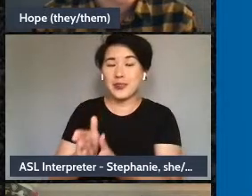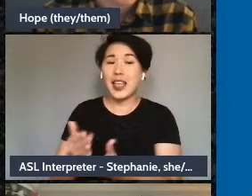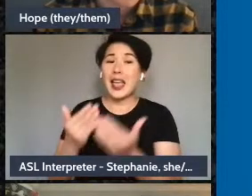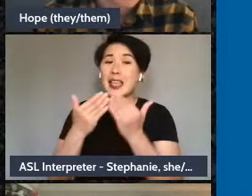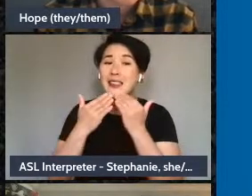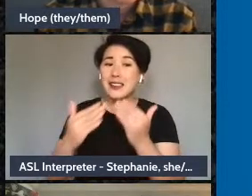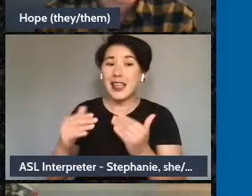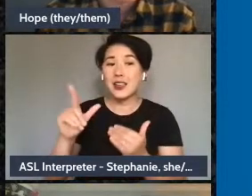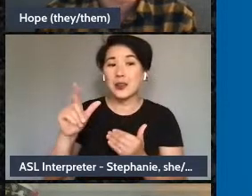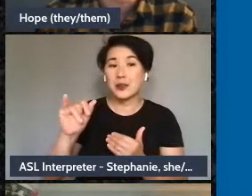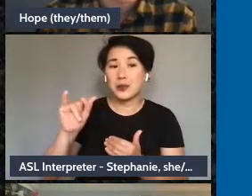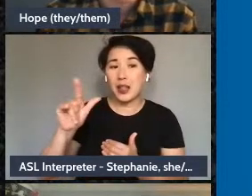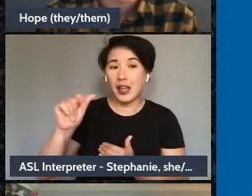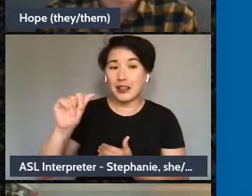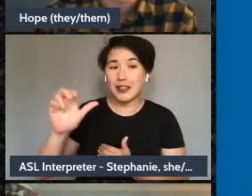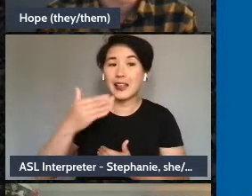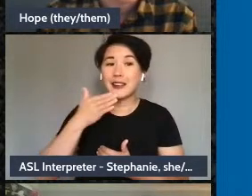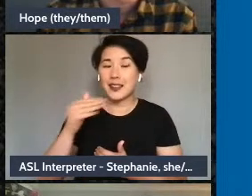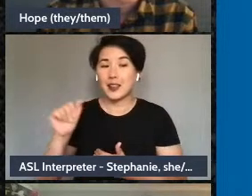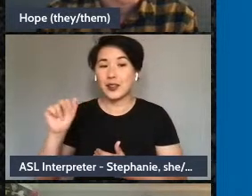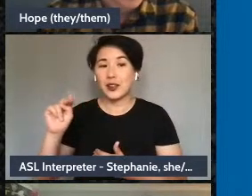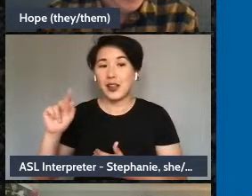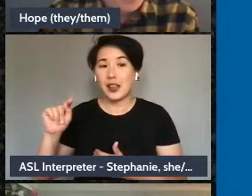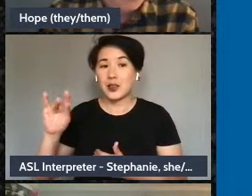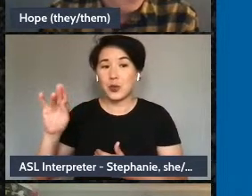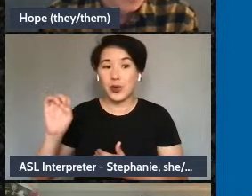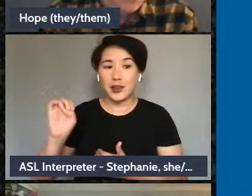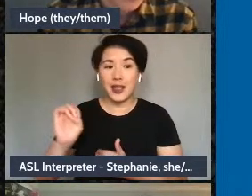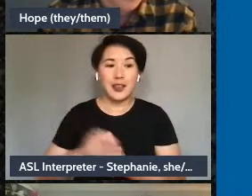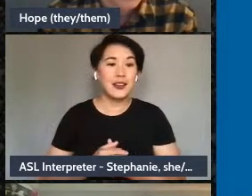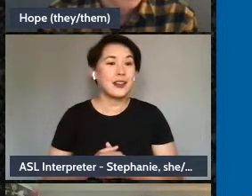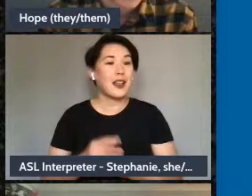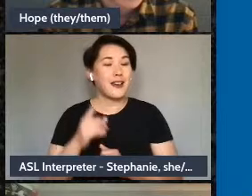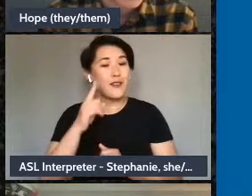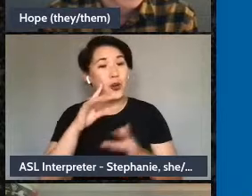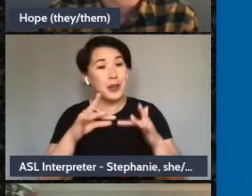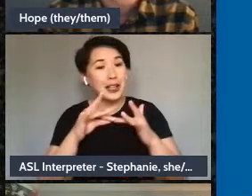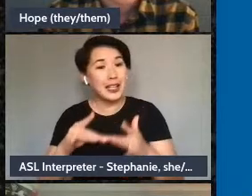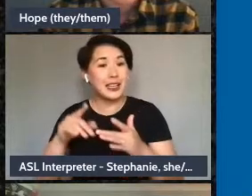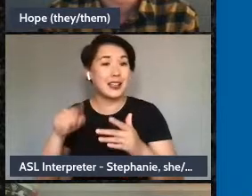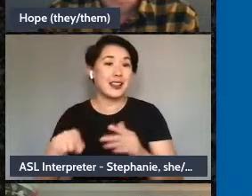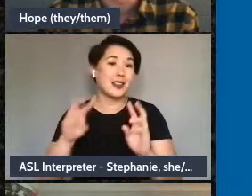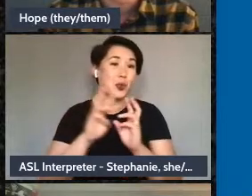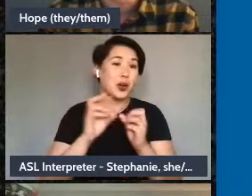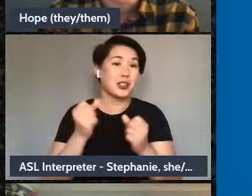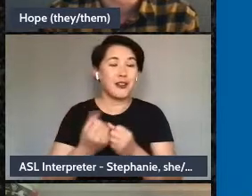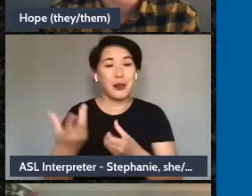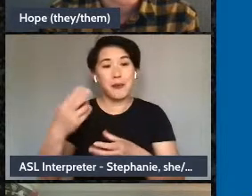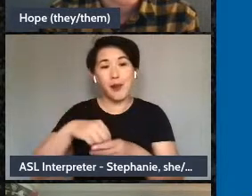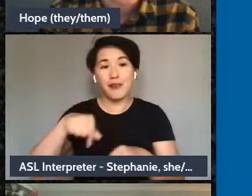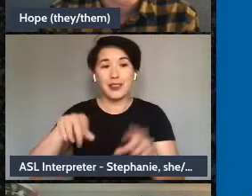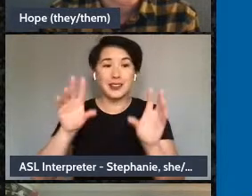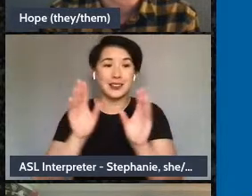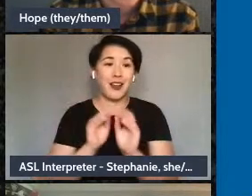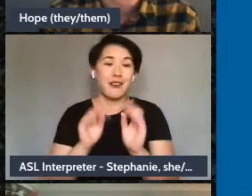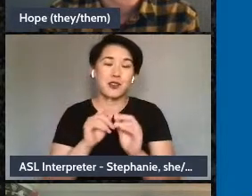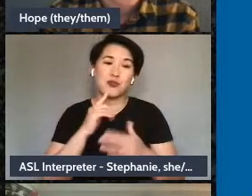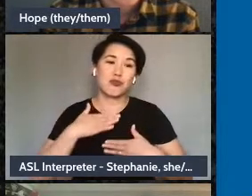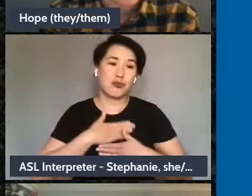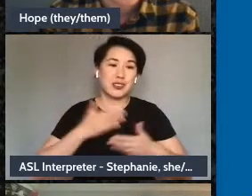um and i want to thank you both for leading the workshop for being part of the conference um we really appreciate everything that you've brought and